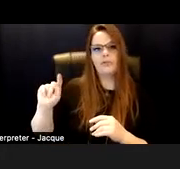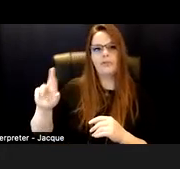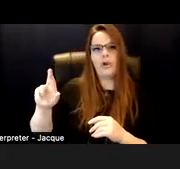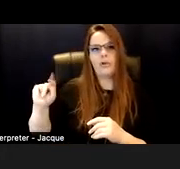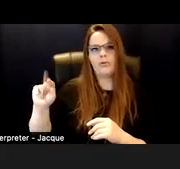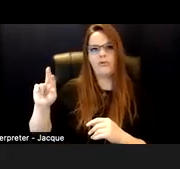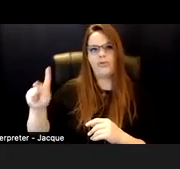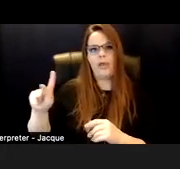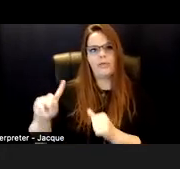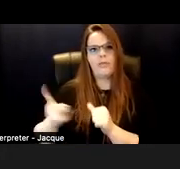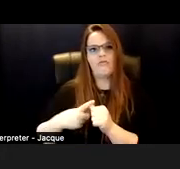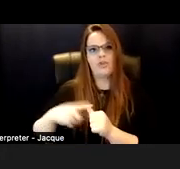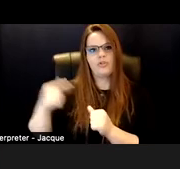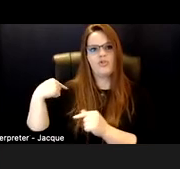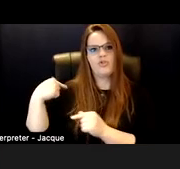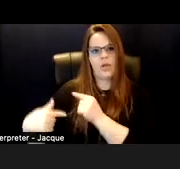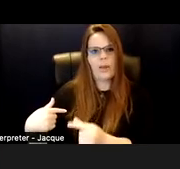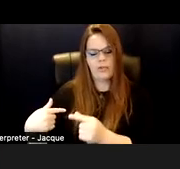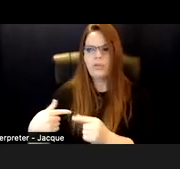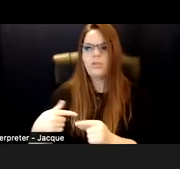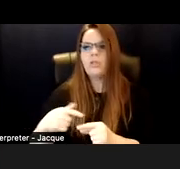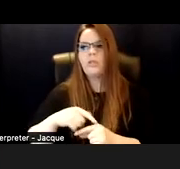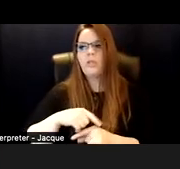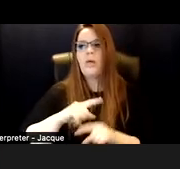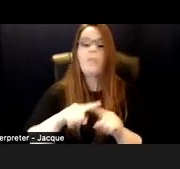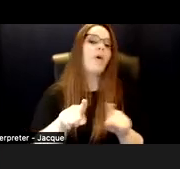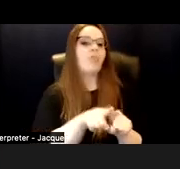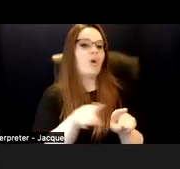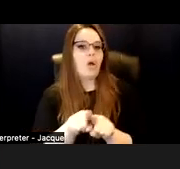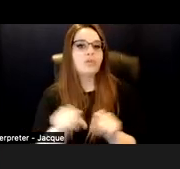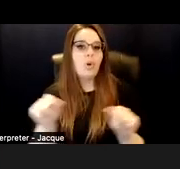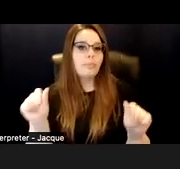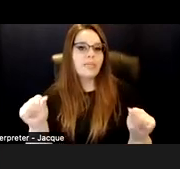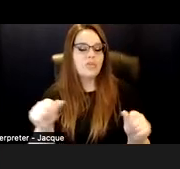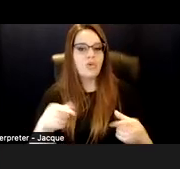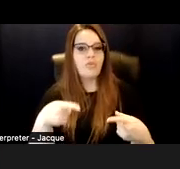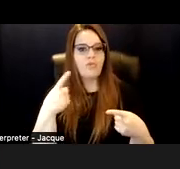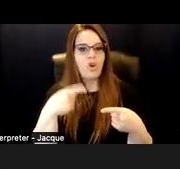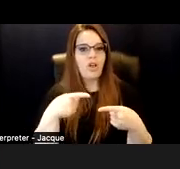But there are also potential for conflicts between people